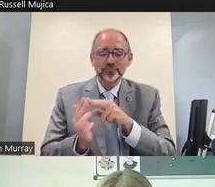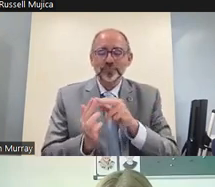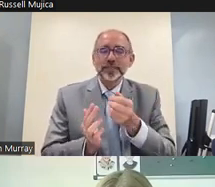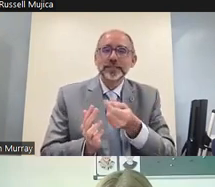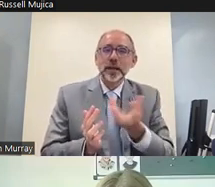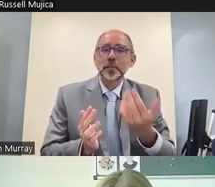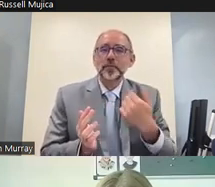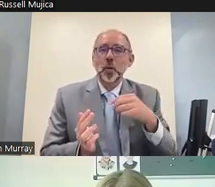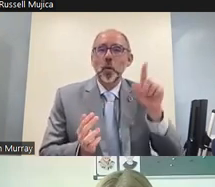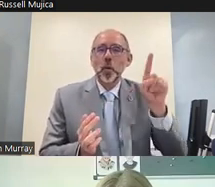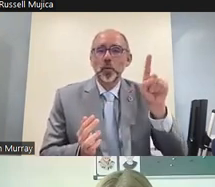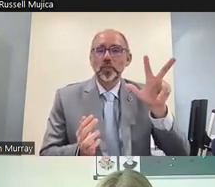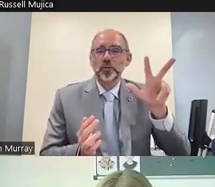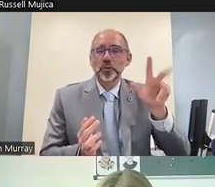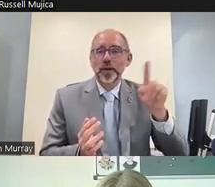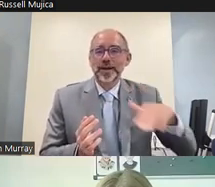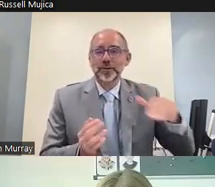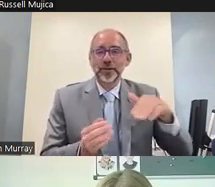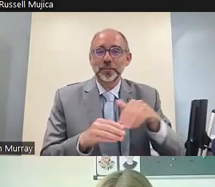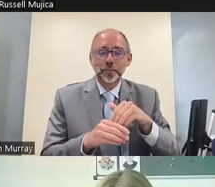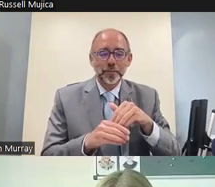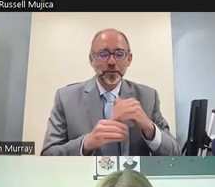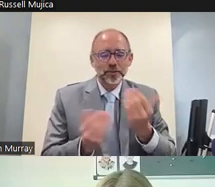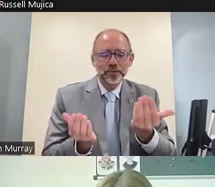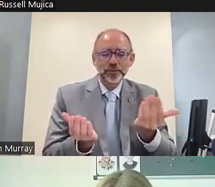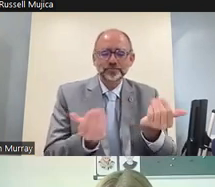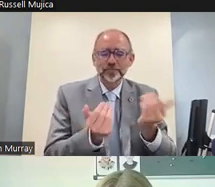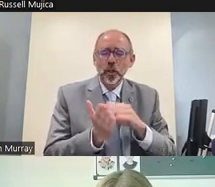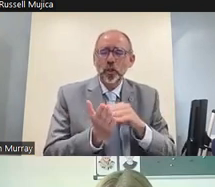the wft reached out to some of their 131 national members to learn what